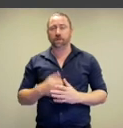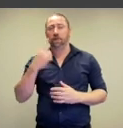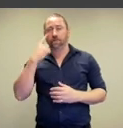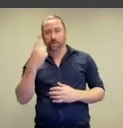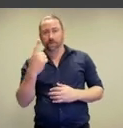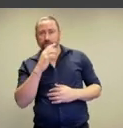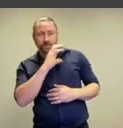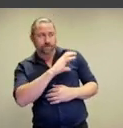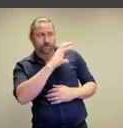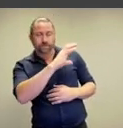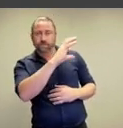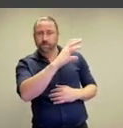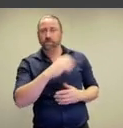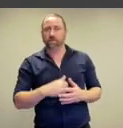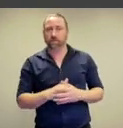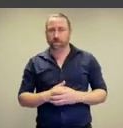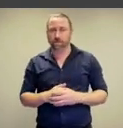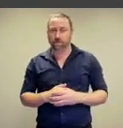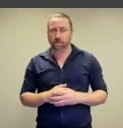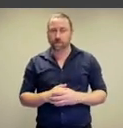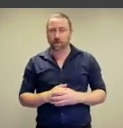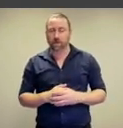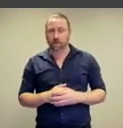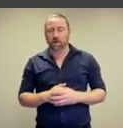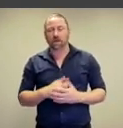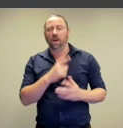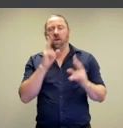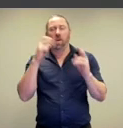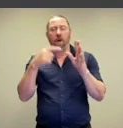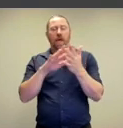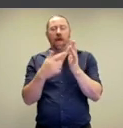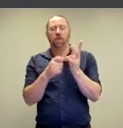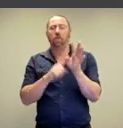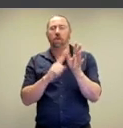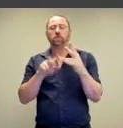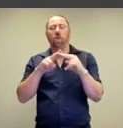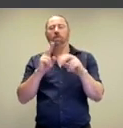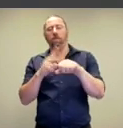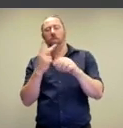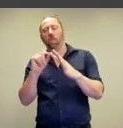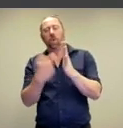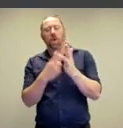the trace of this performance here